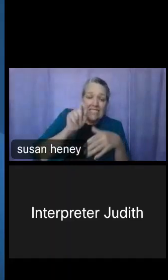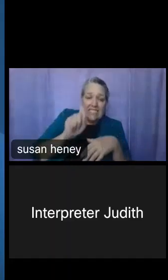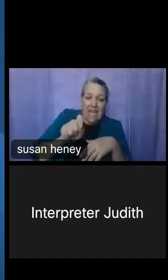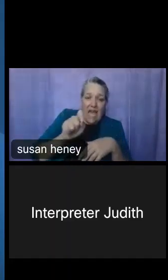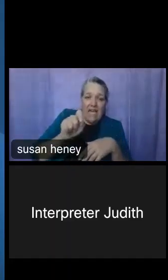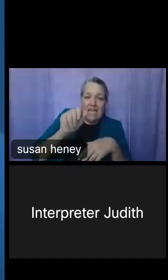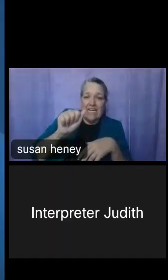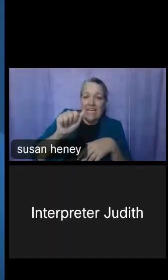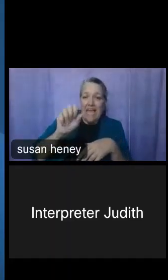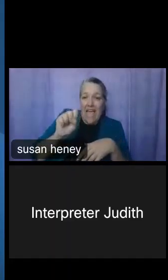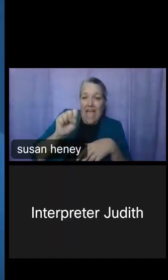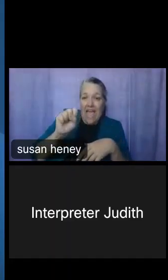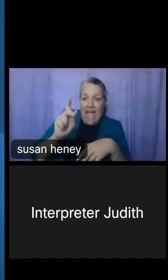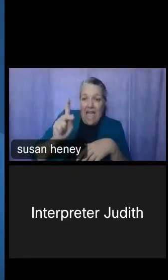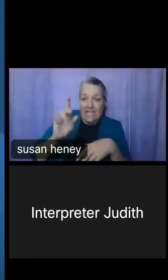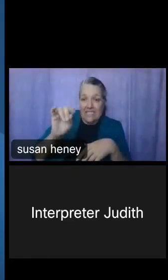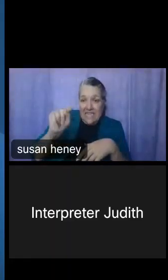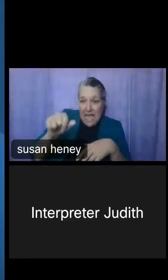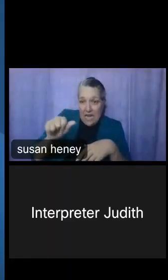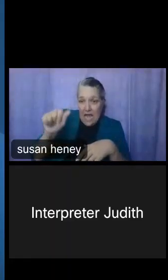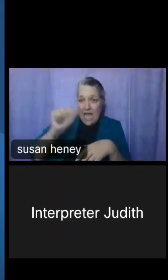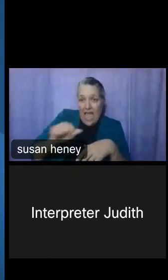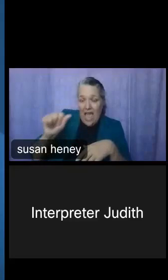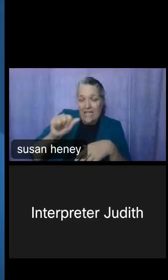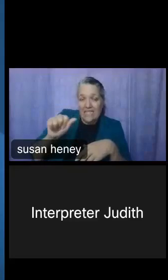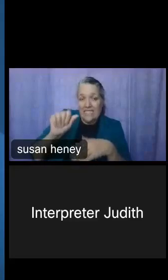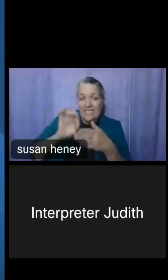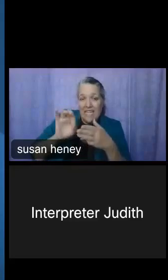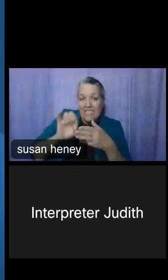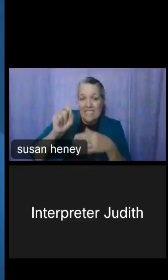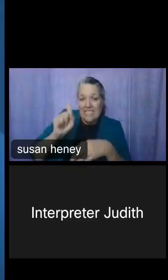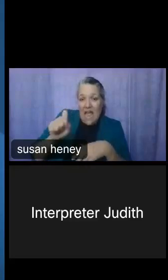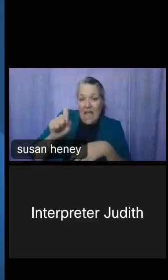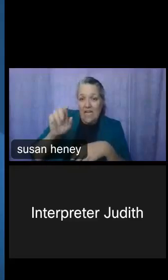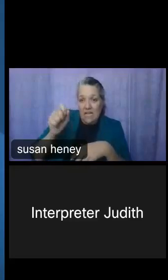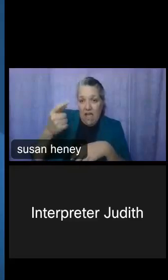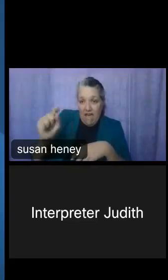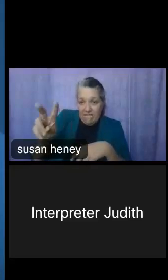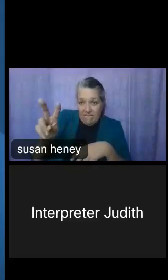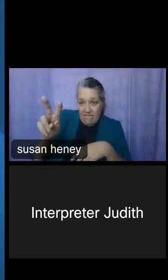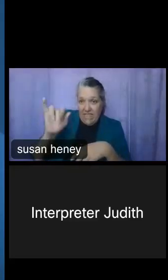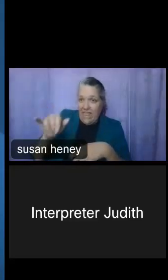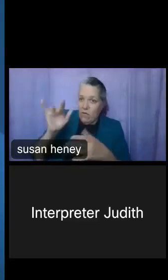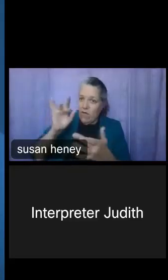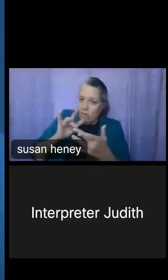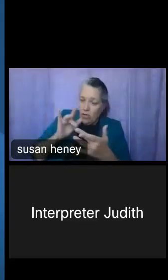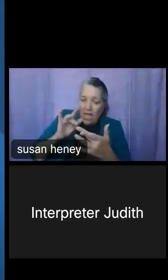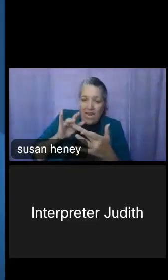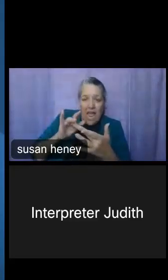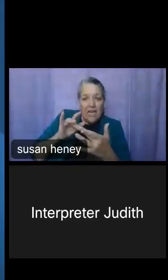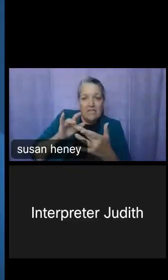So that will get you to your Data Dissemination Specialist. That will get you to all of these